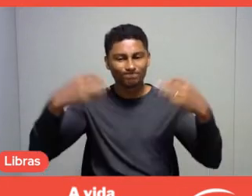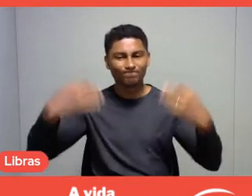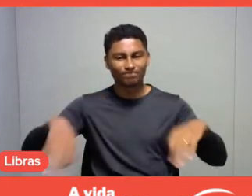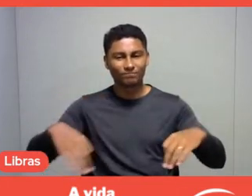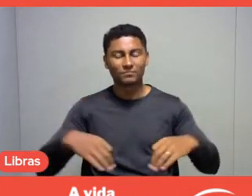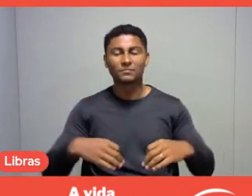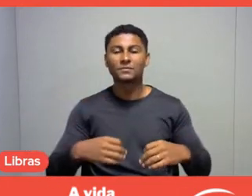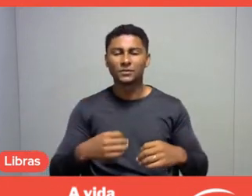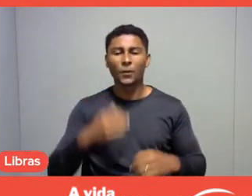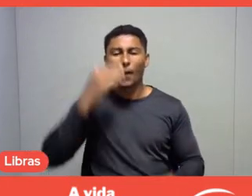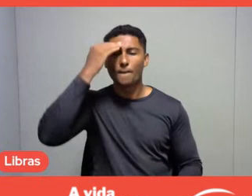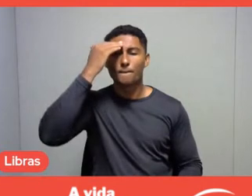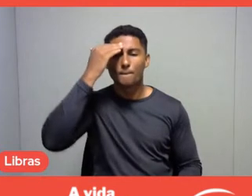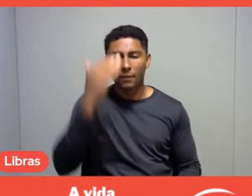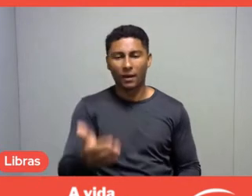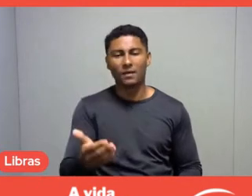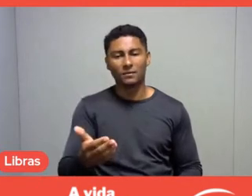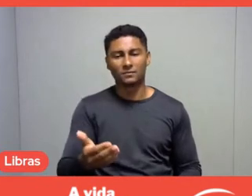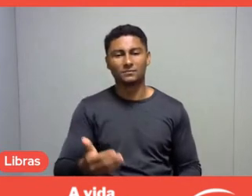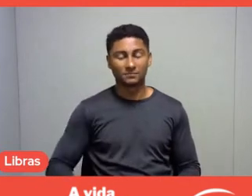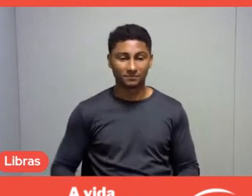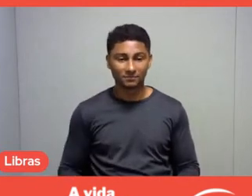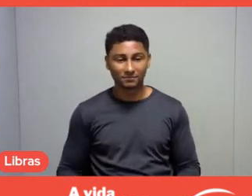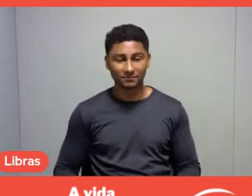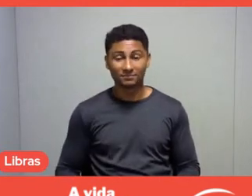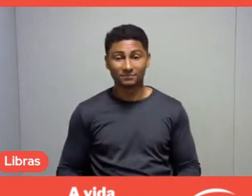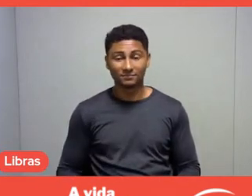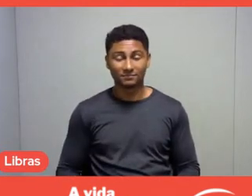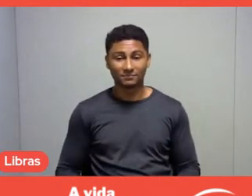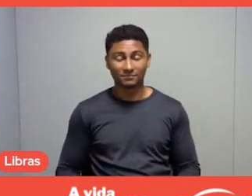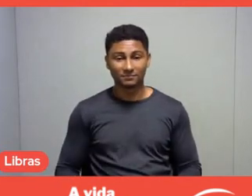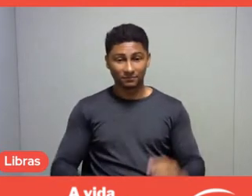Thank you very much, I wish you a great afternoon.